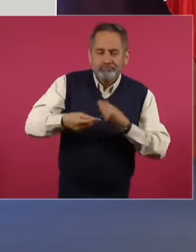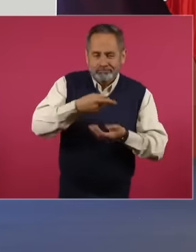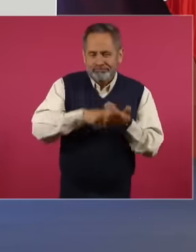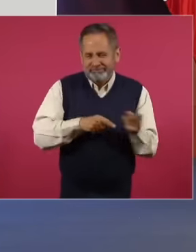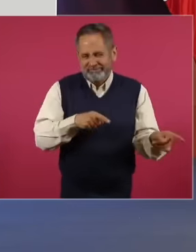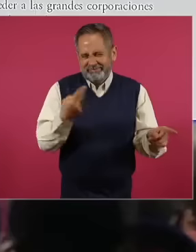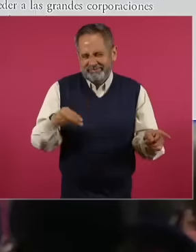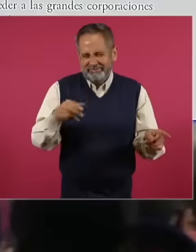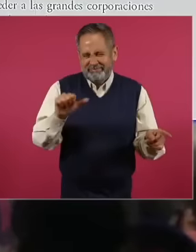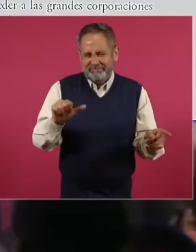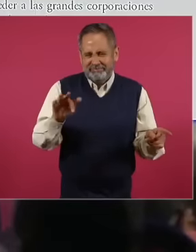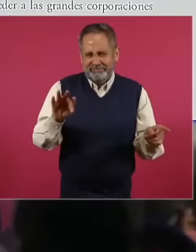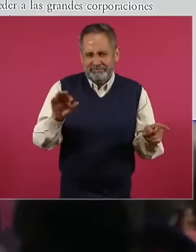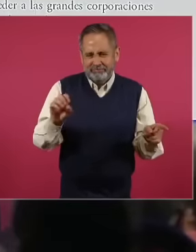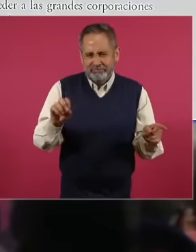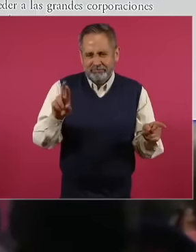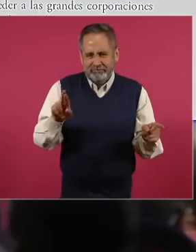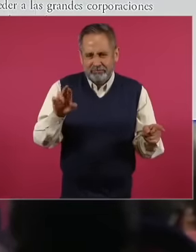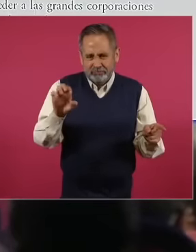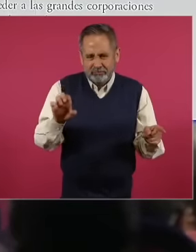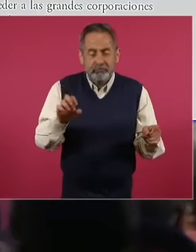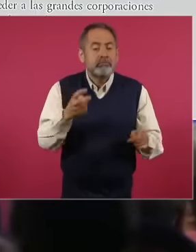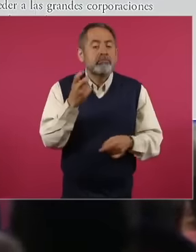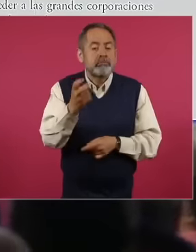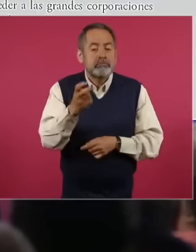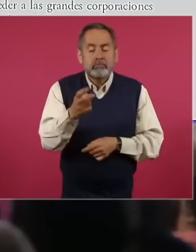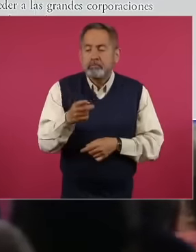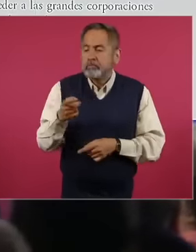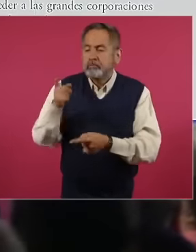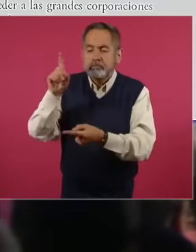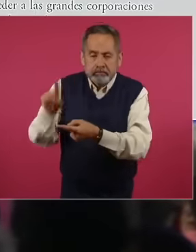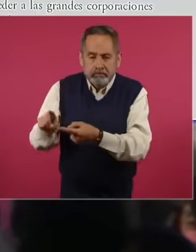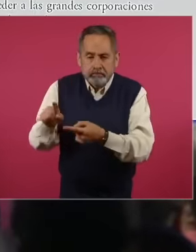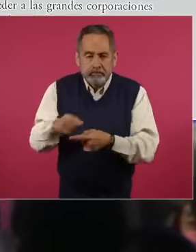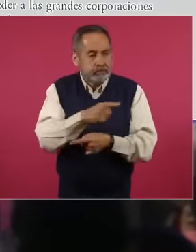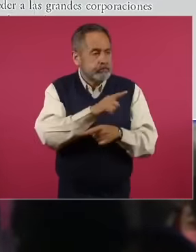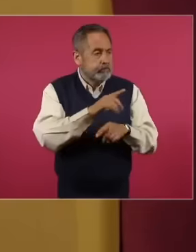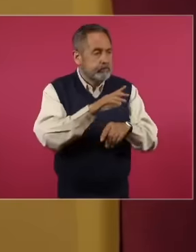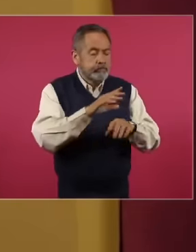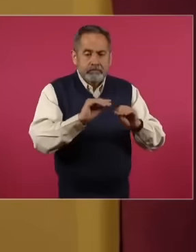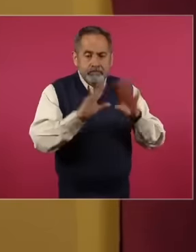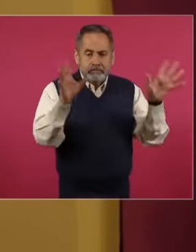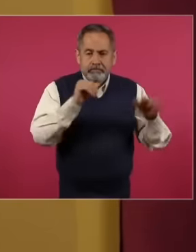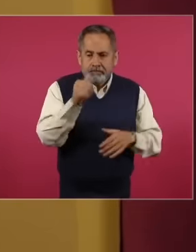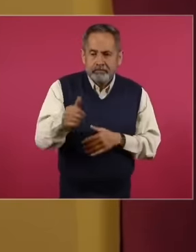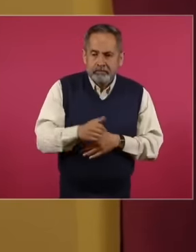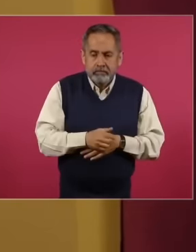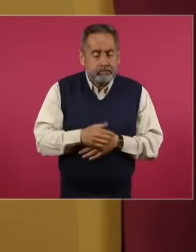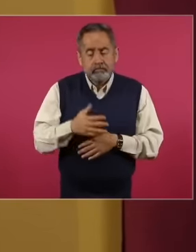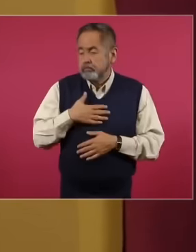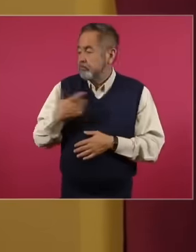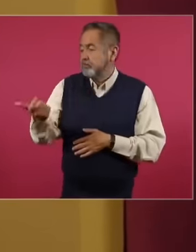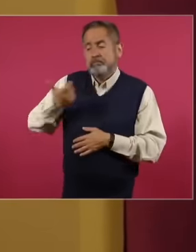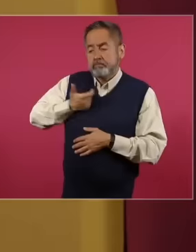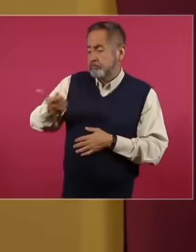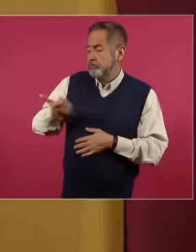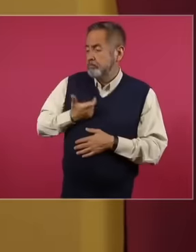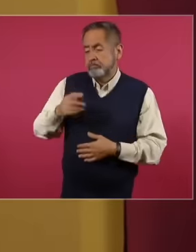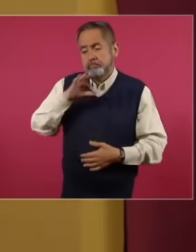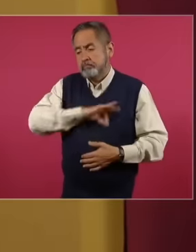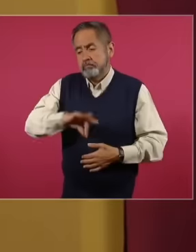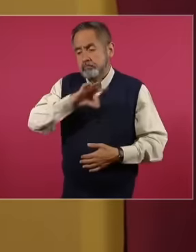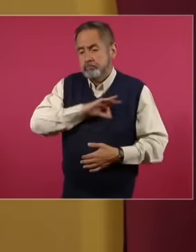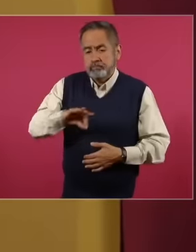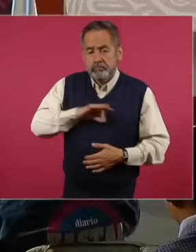and with it the administration without transparency with high costs for the operation and low